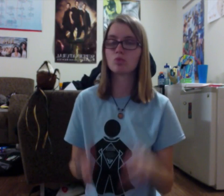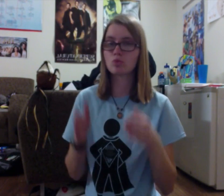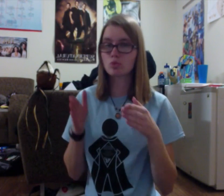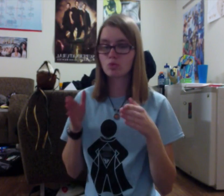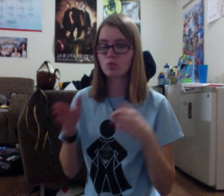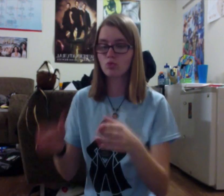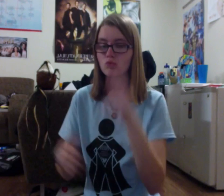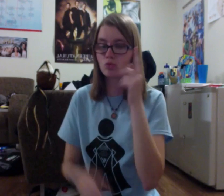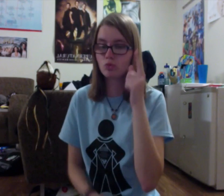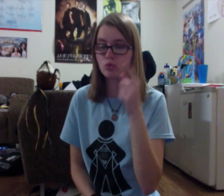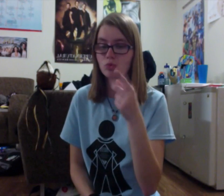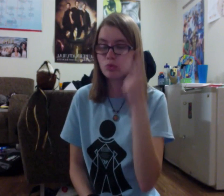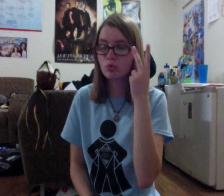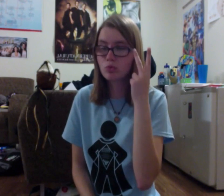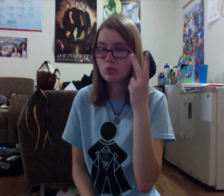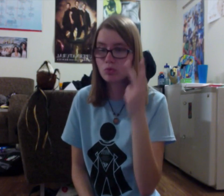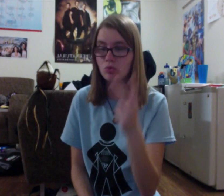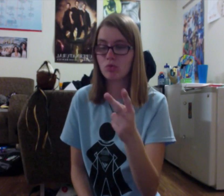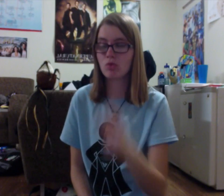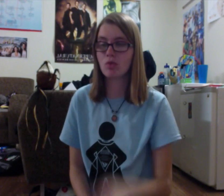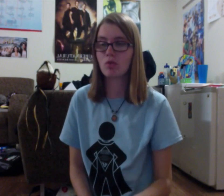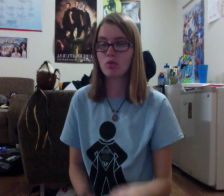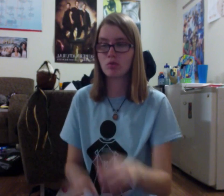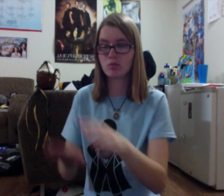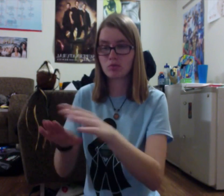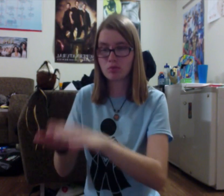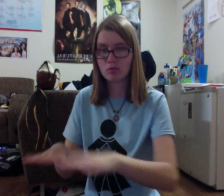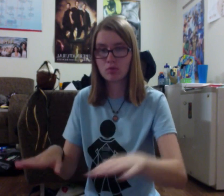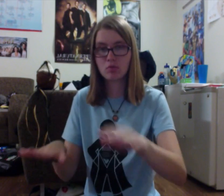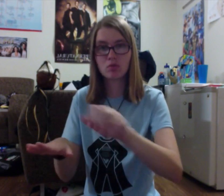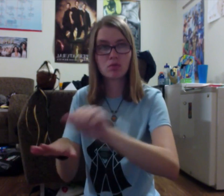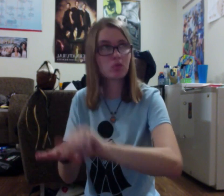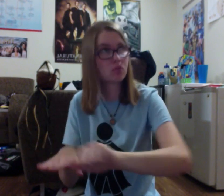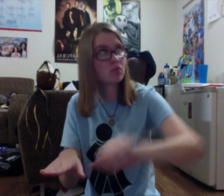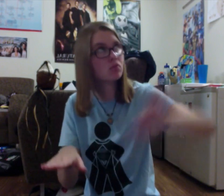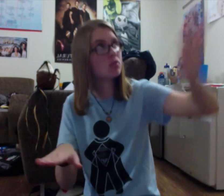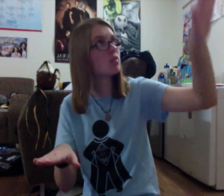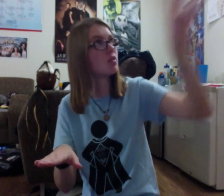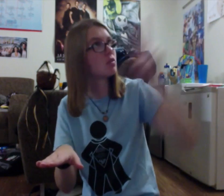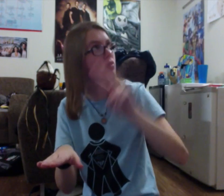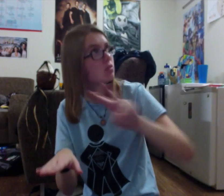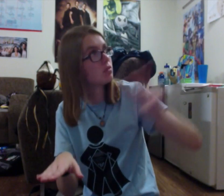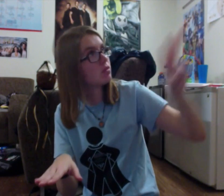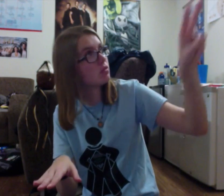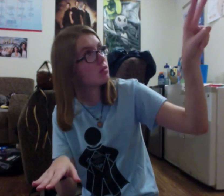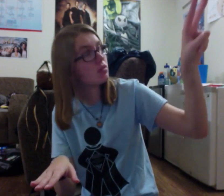The roads that you've seen from the valley to the mountains